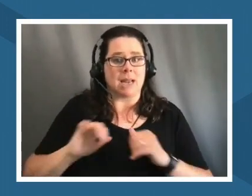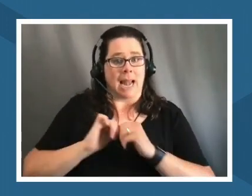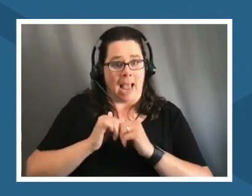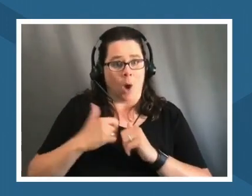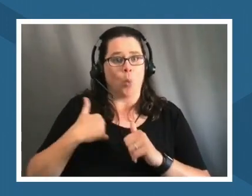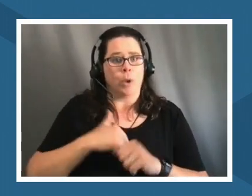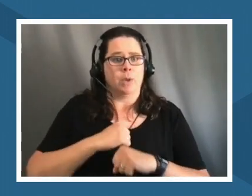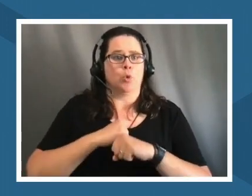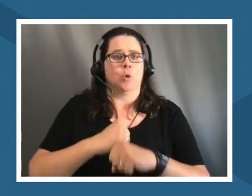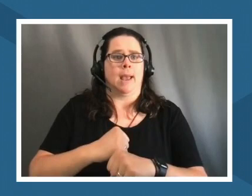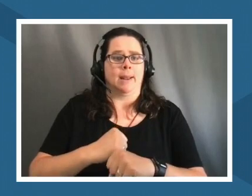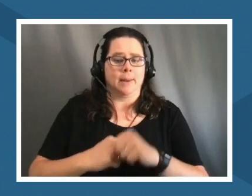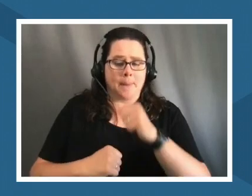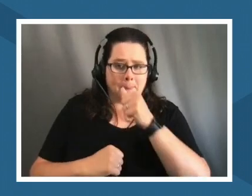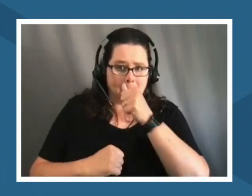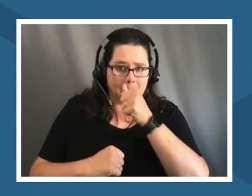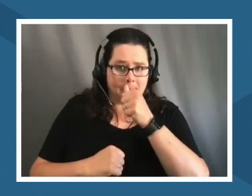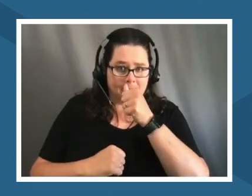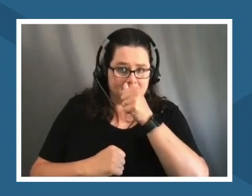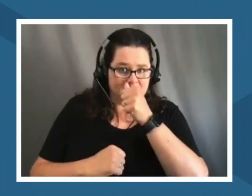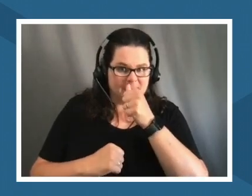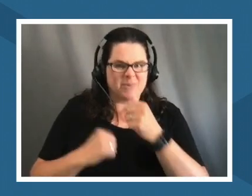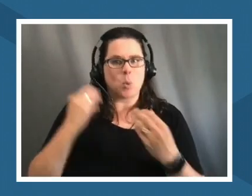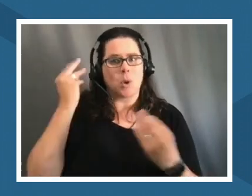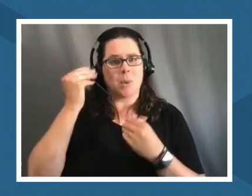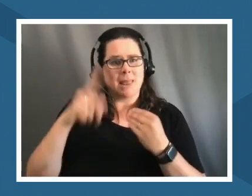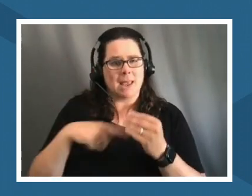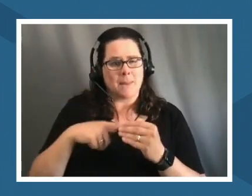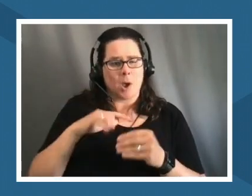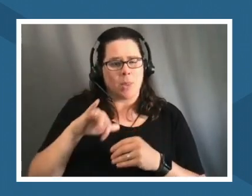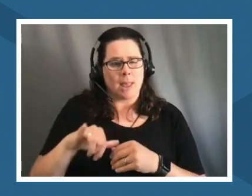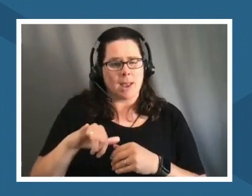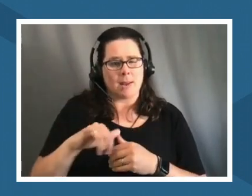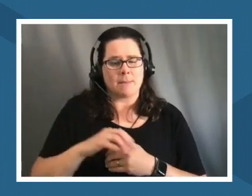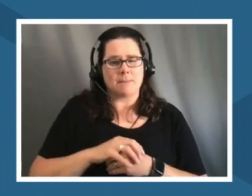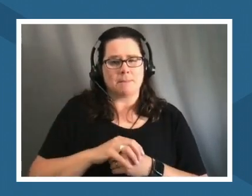them so when we think about that um